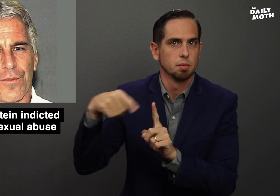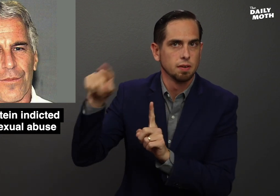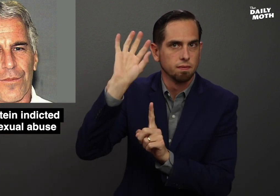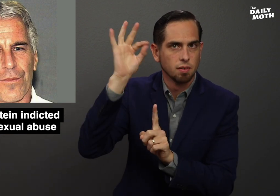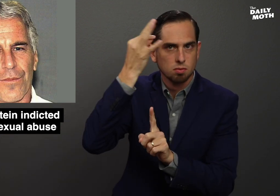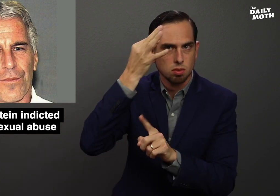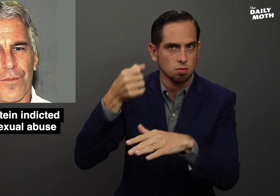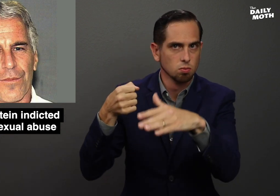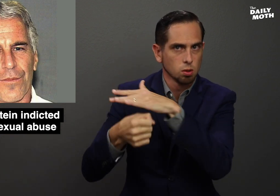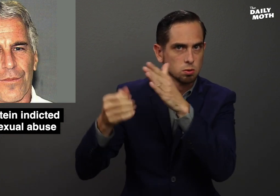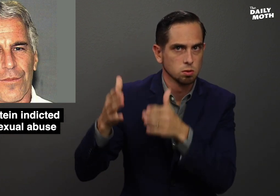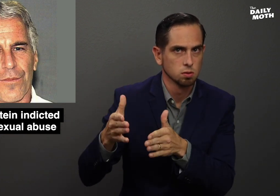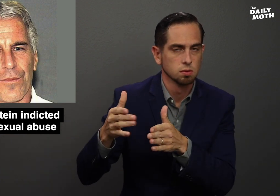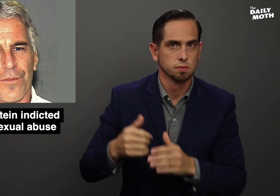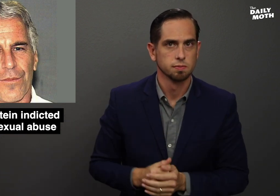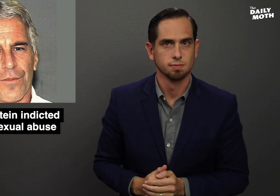federal prosecutors.